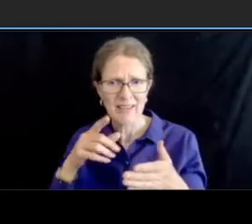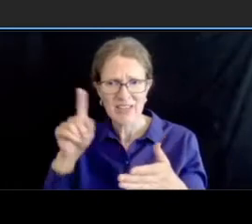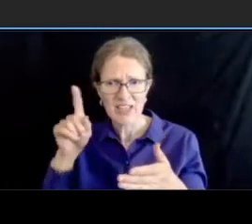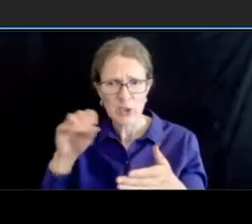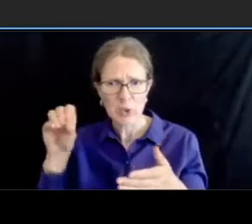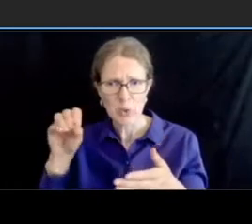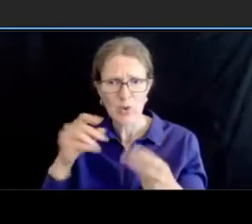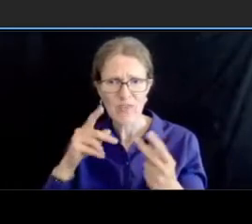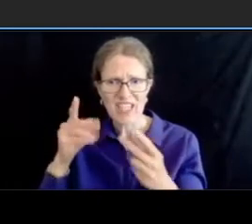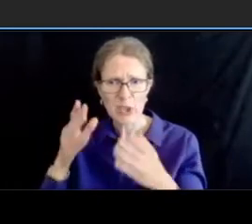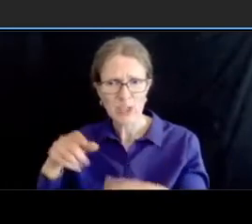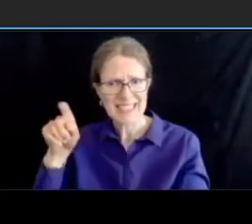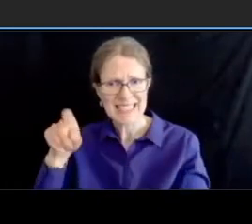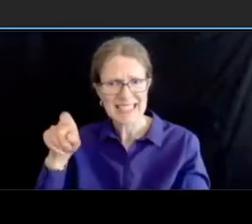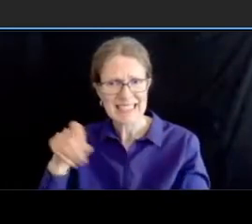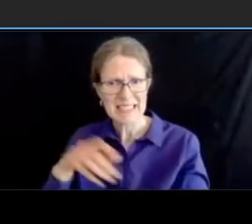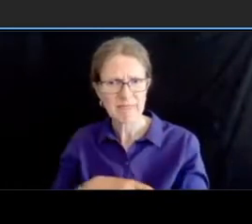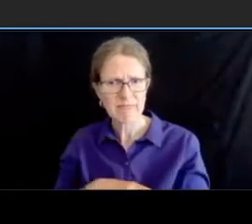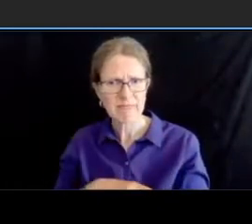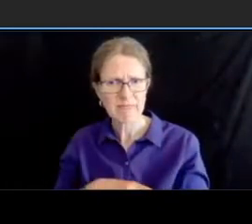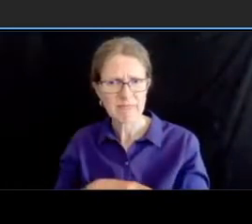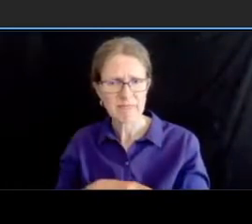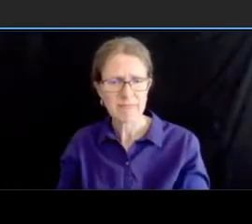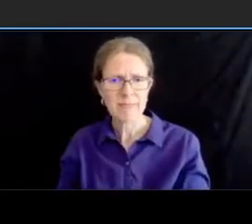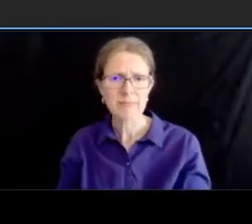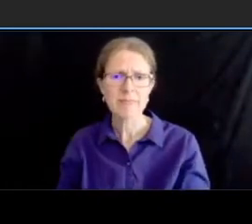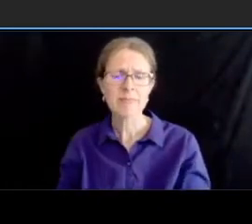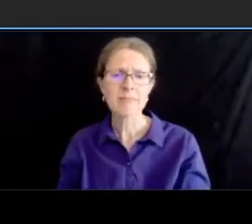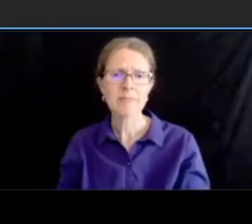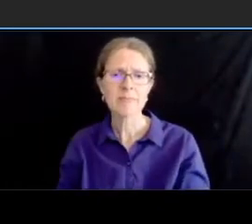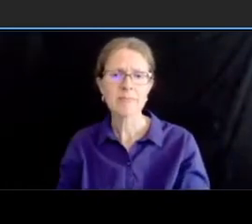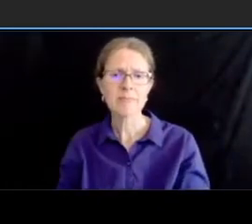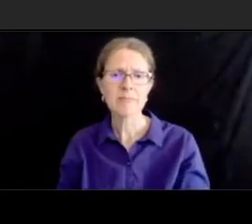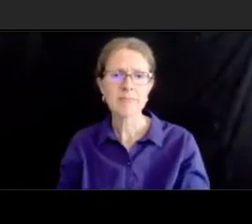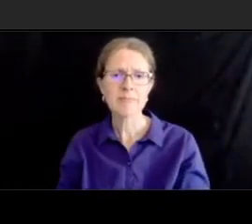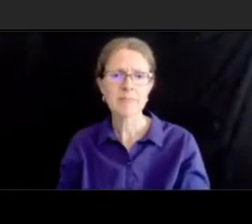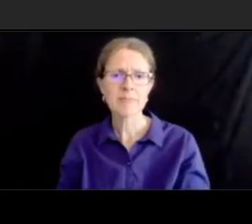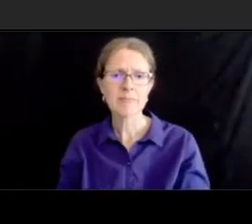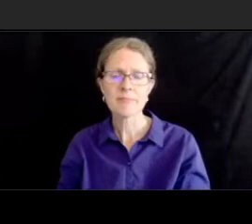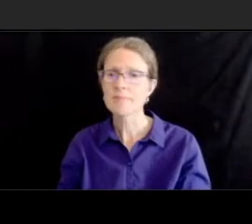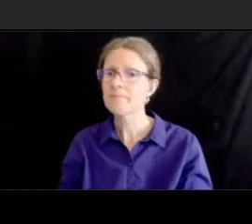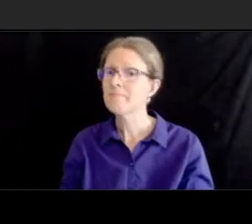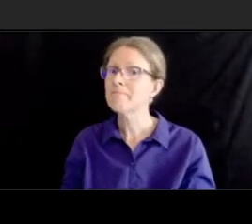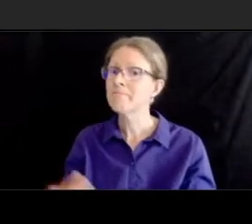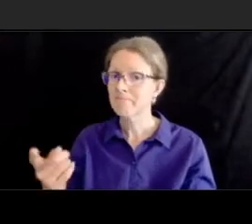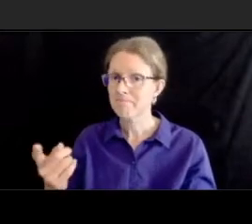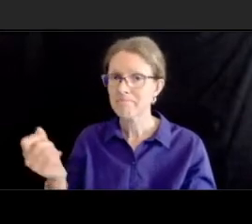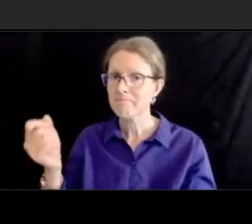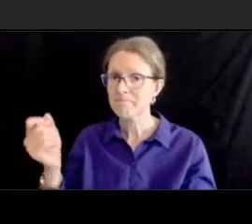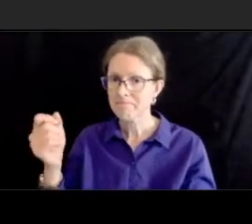so yes this is an area where we've actually already anticipated um the need for adding pick